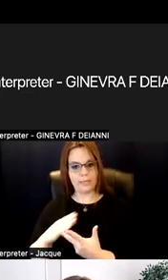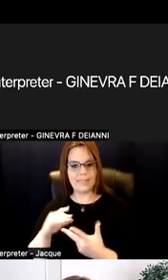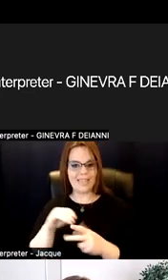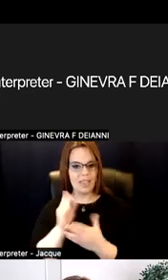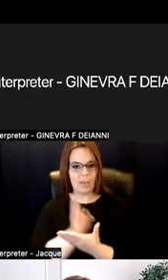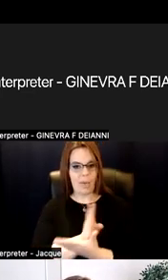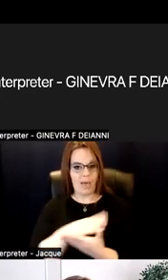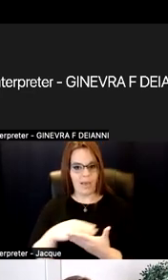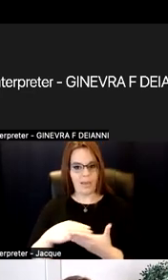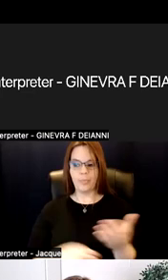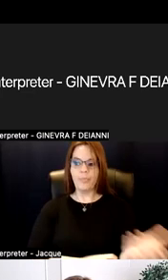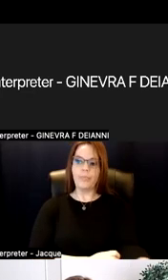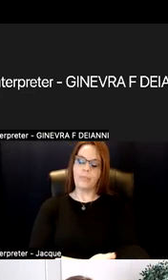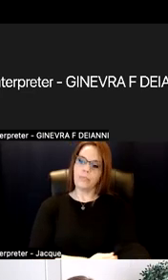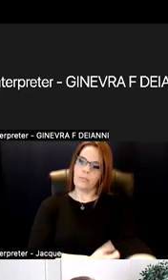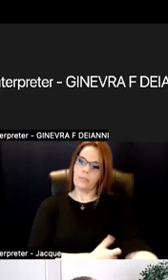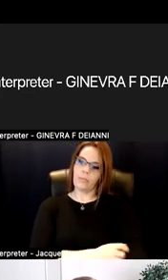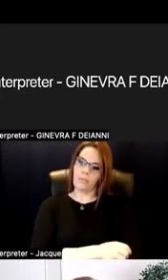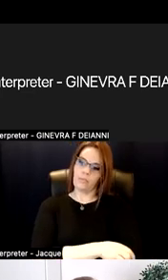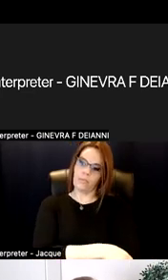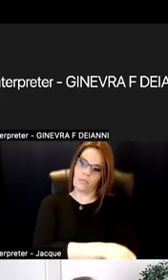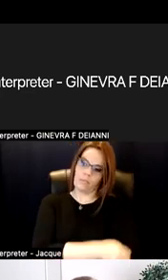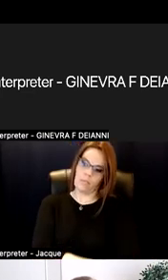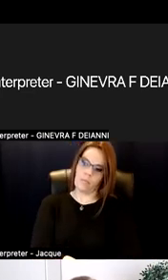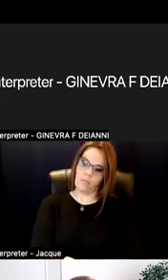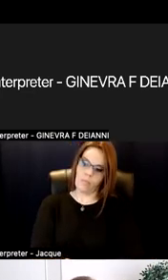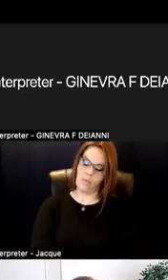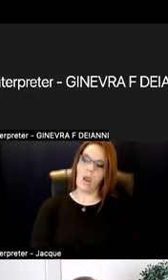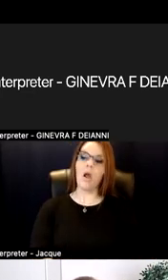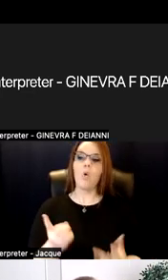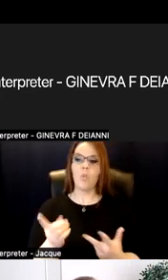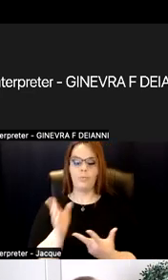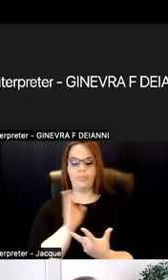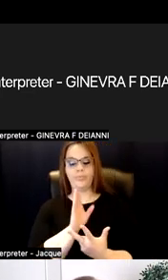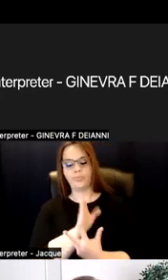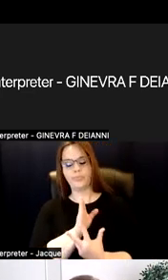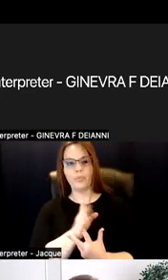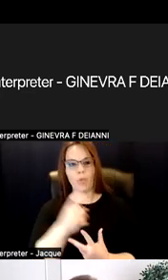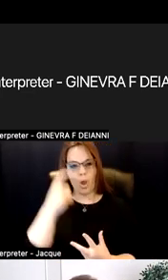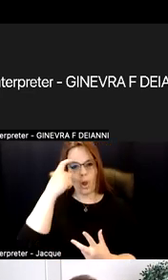So one of the pieces you see there is the trauma-informed setting.